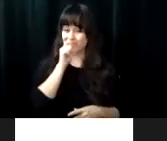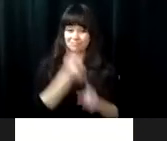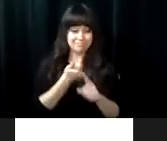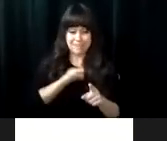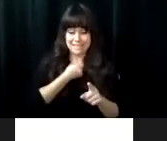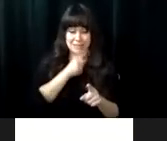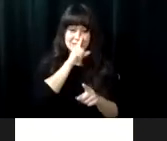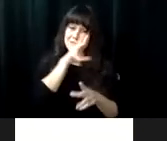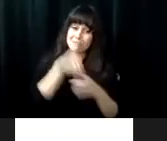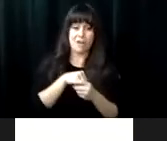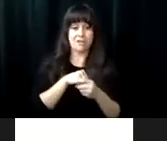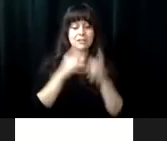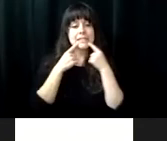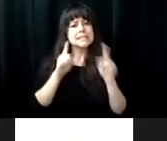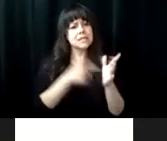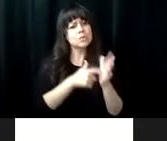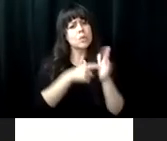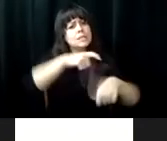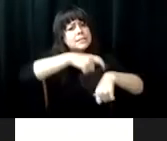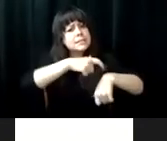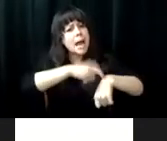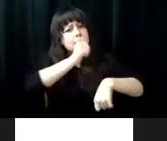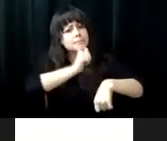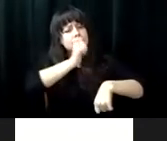on a Committee with Hanover dash transportation. So I'm